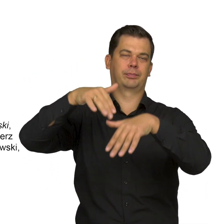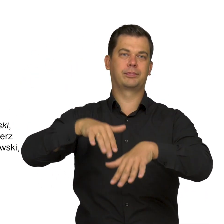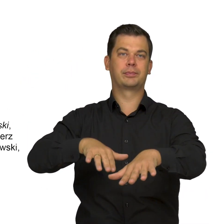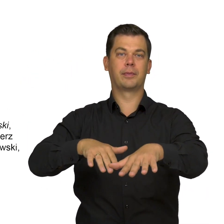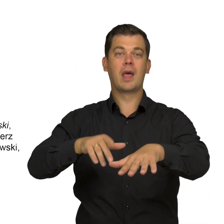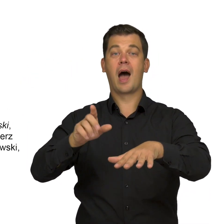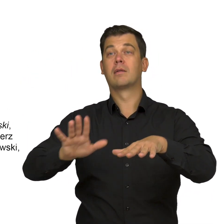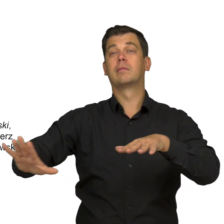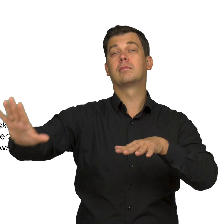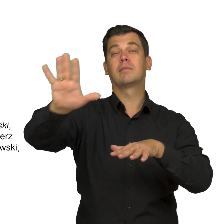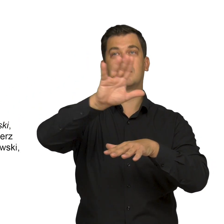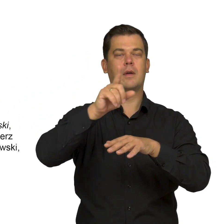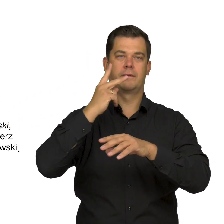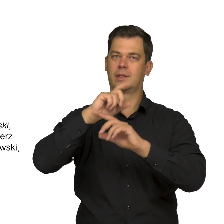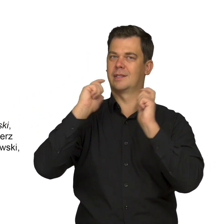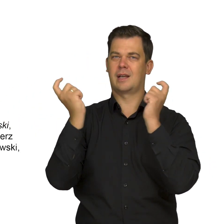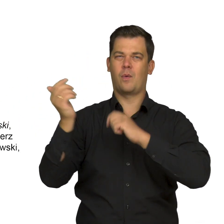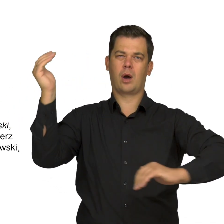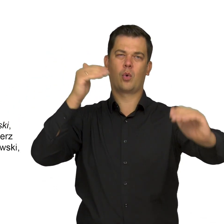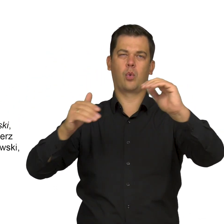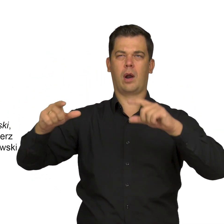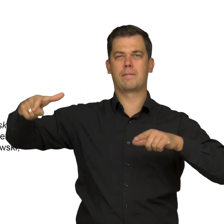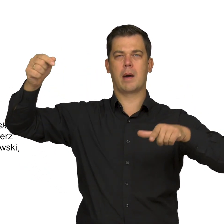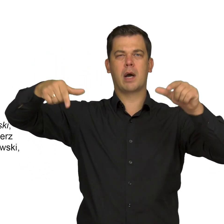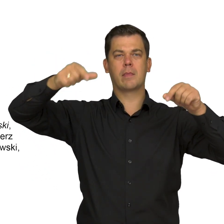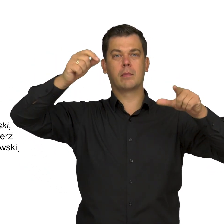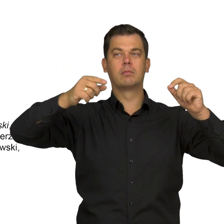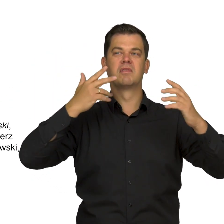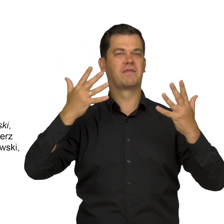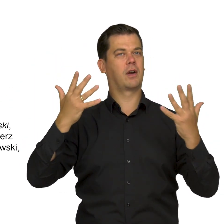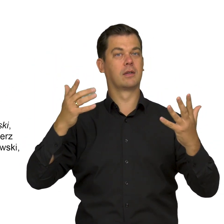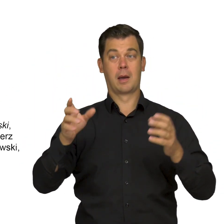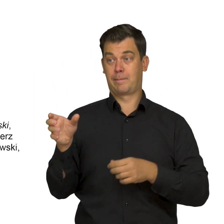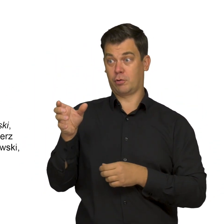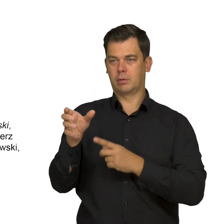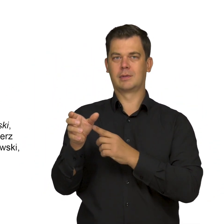there is a waterfall. Mountain summits rise up in the background, their majesty matching that of the rock in the foreground.